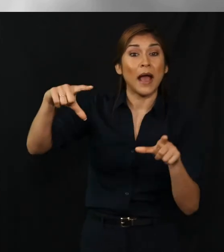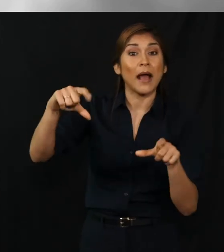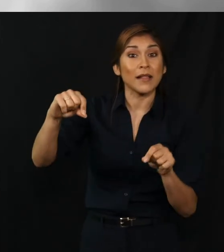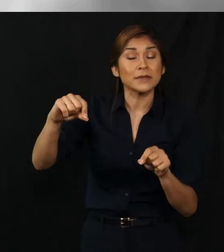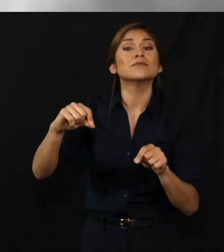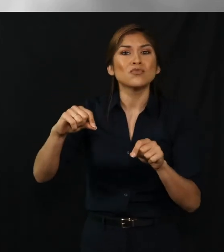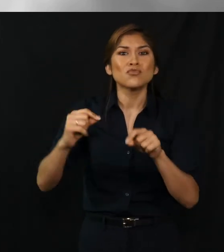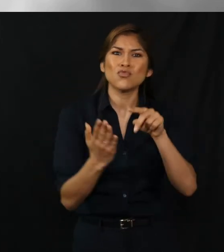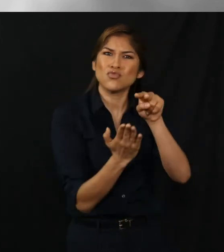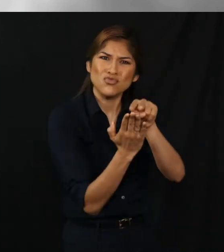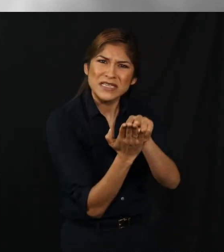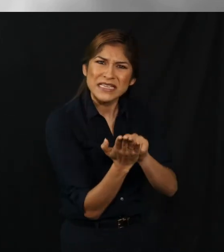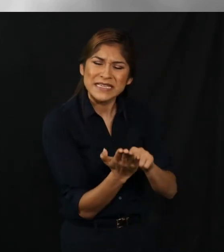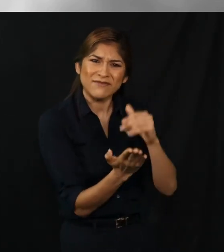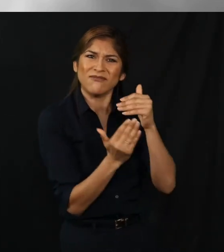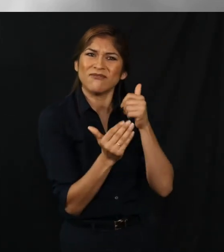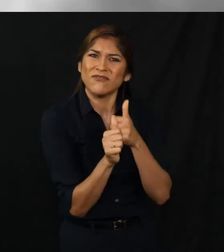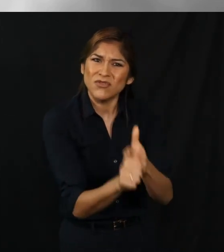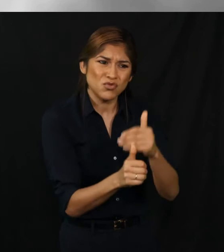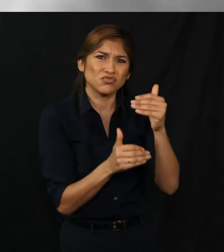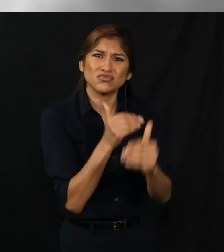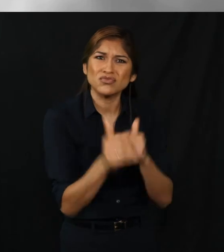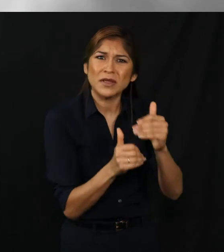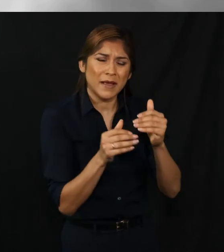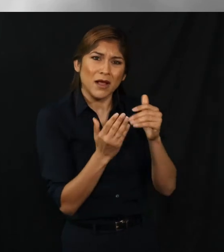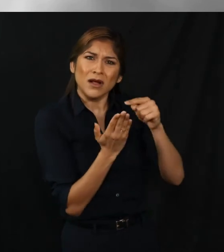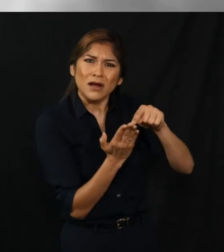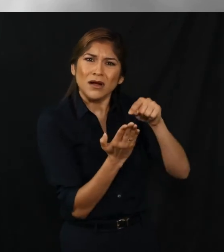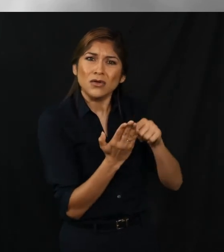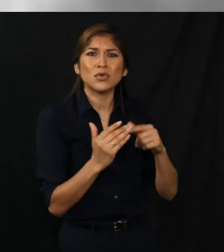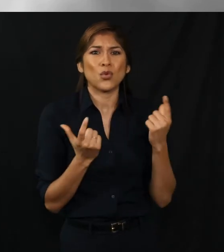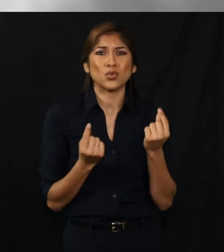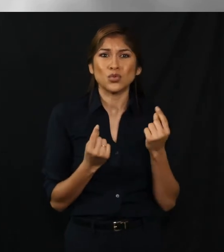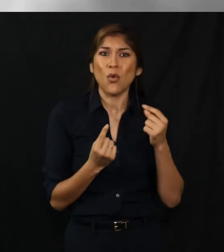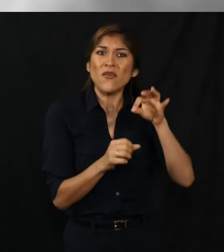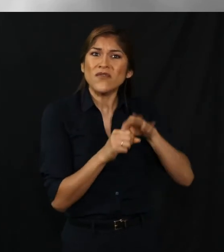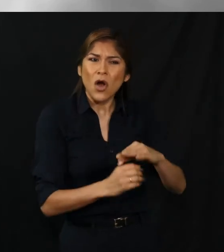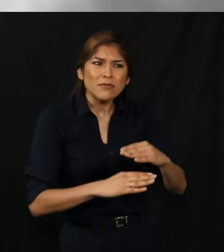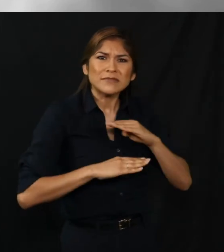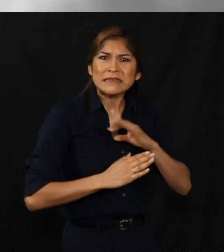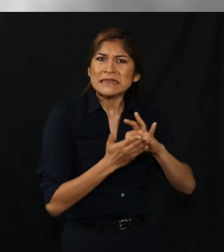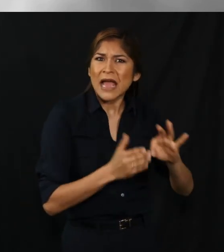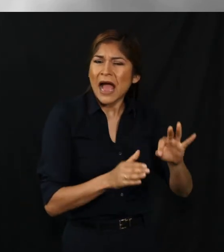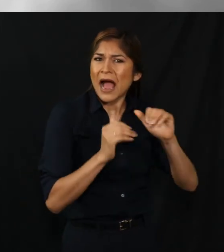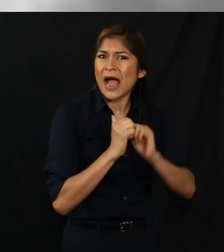Once you get your absentee ballot follow the instructions to complete it so your vote is counted.